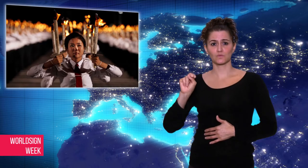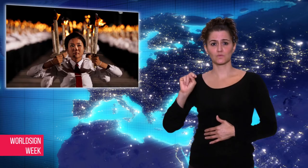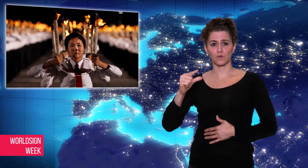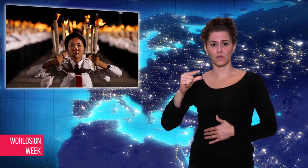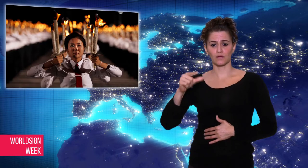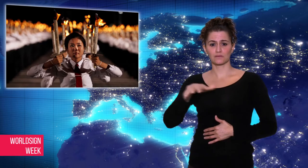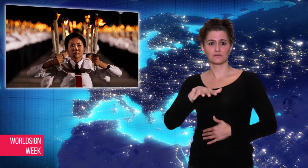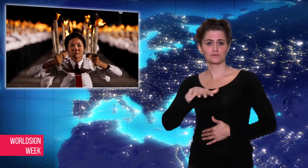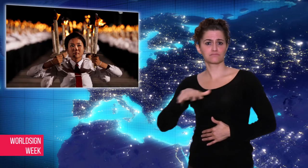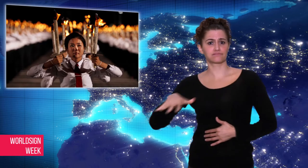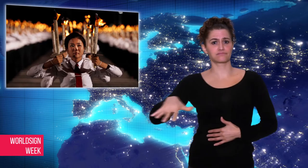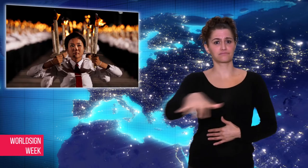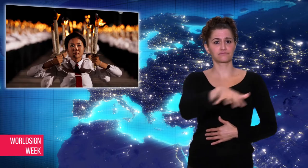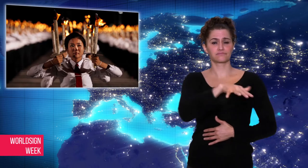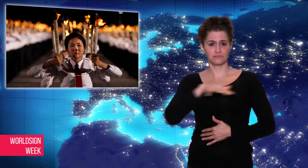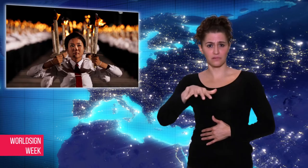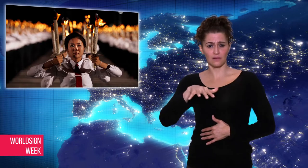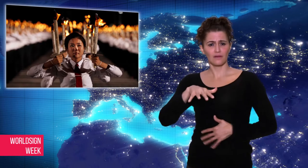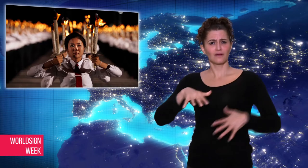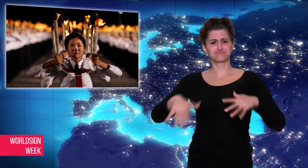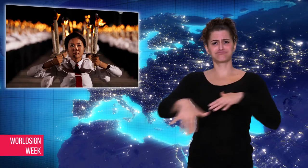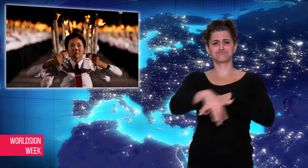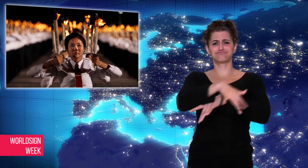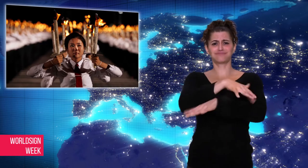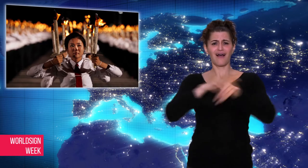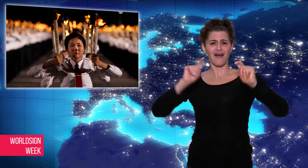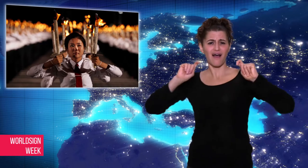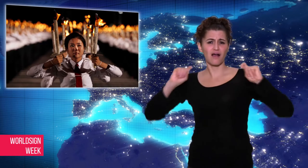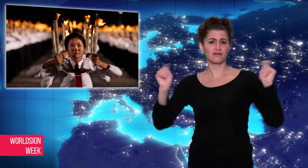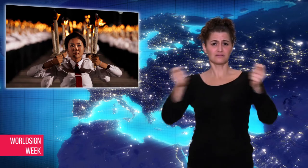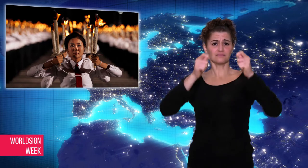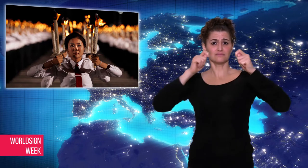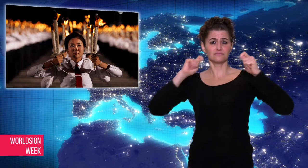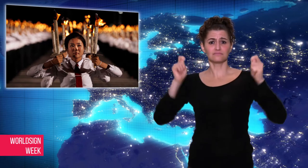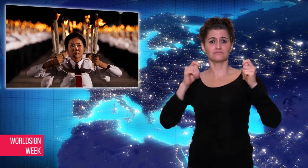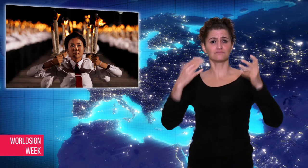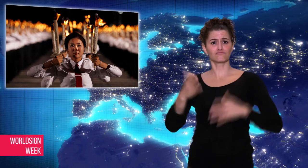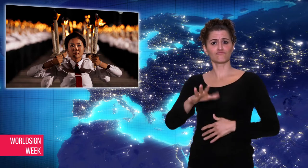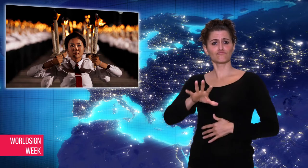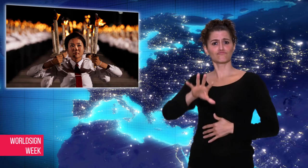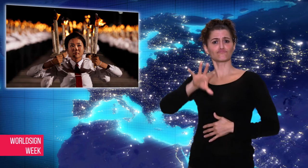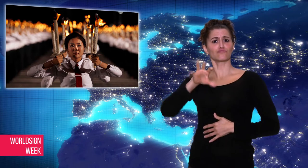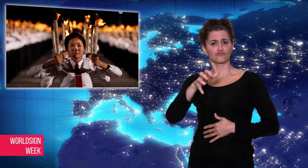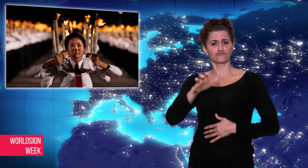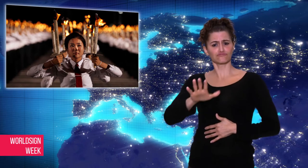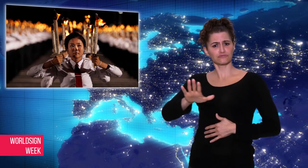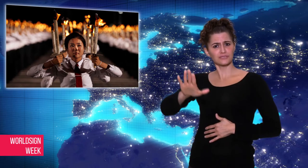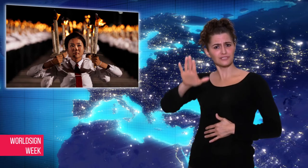wishes for economic growth and unity.